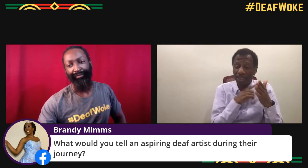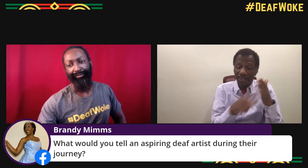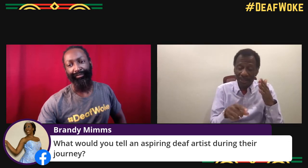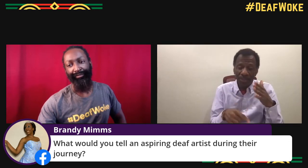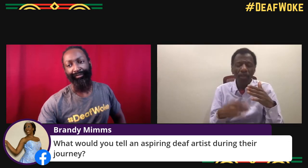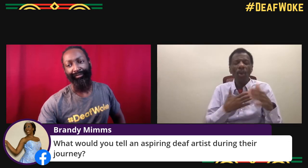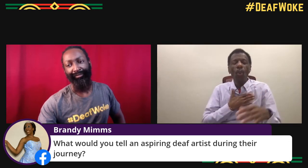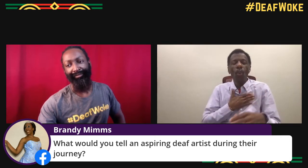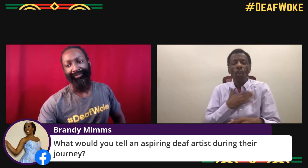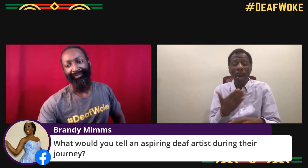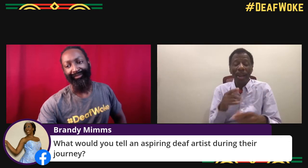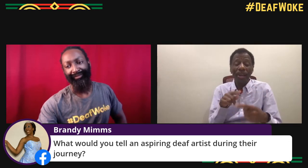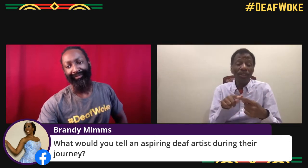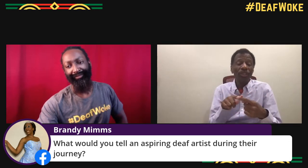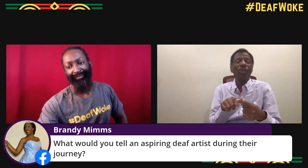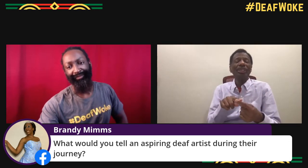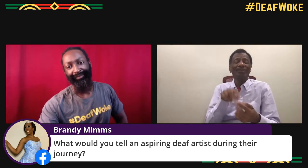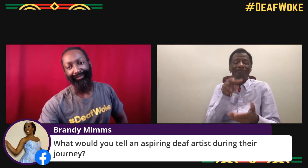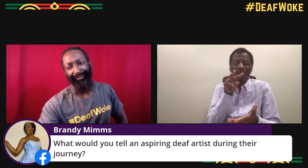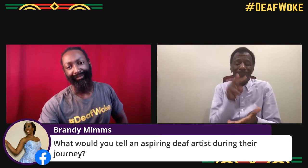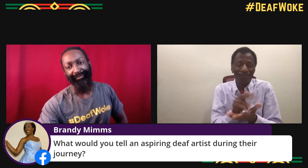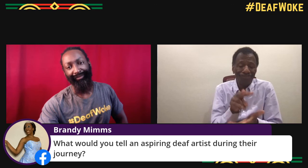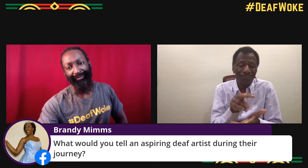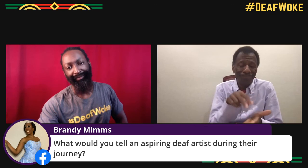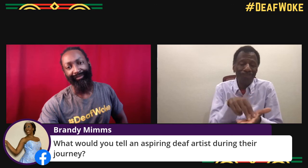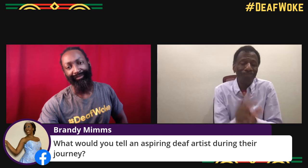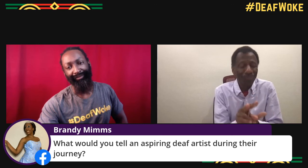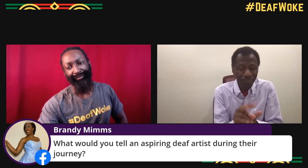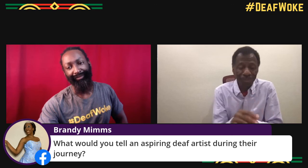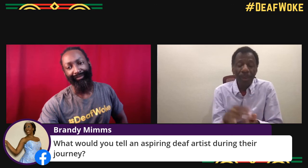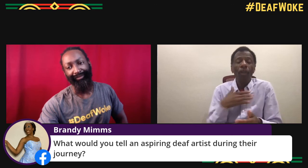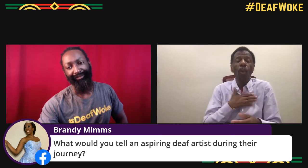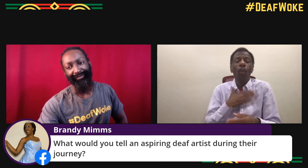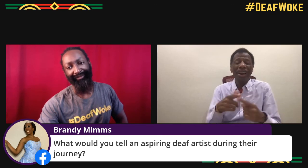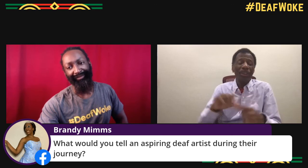Be willing to accept discrimination, be willing to fail,